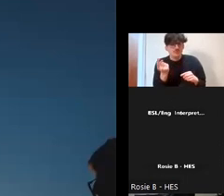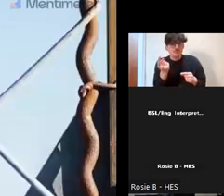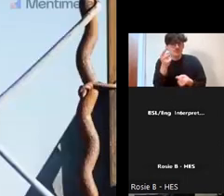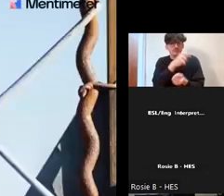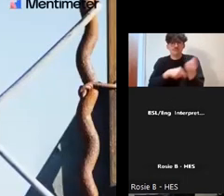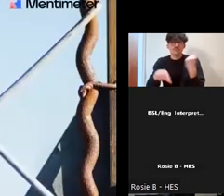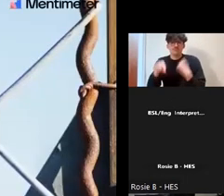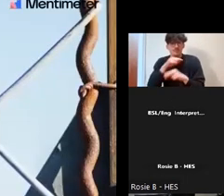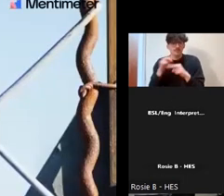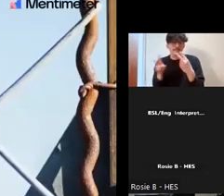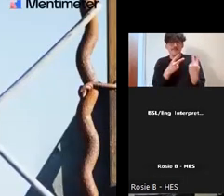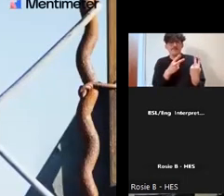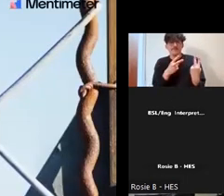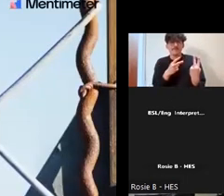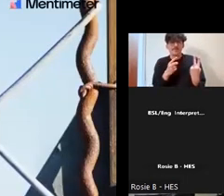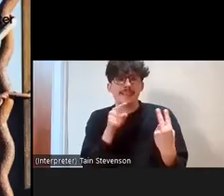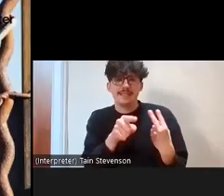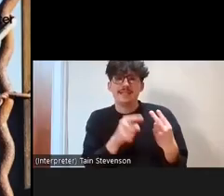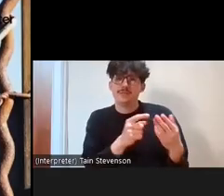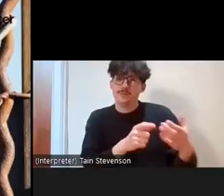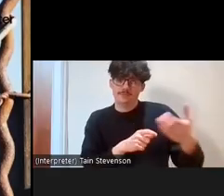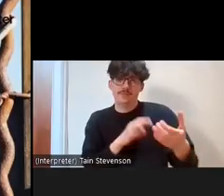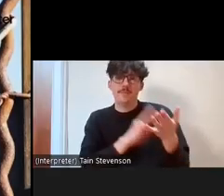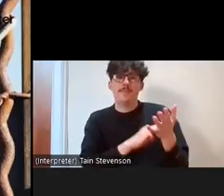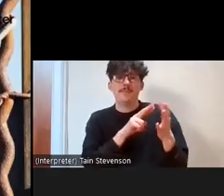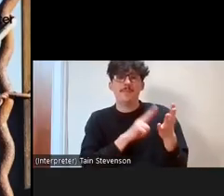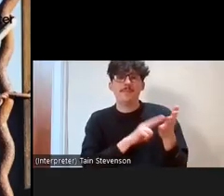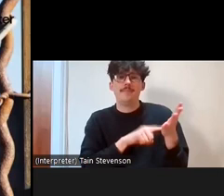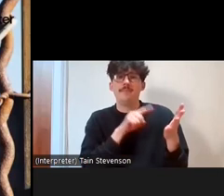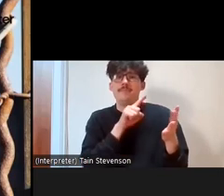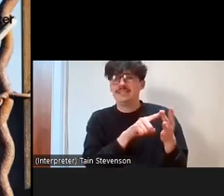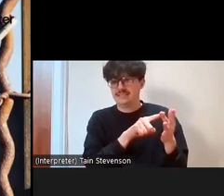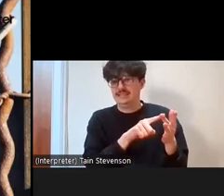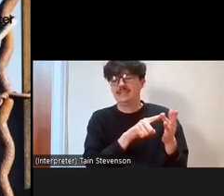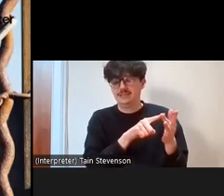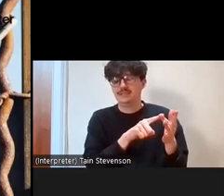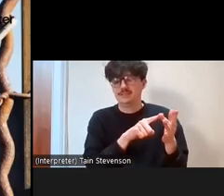pick up again on your menti, whether it was on your phone or your screen. So again,